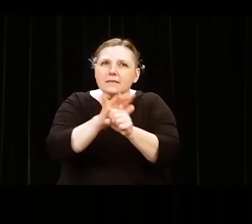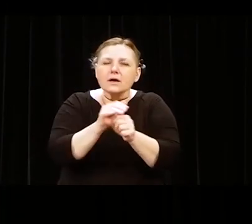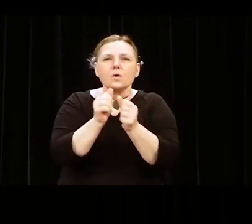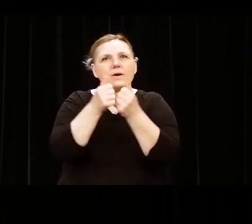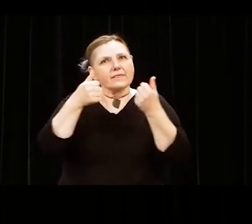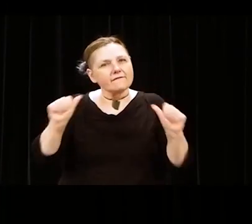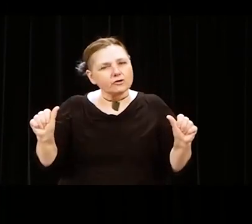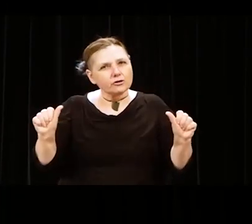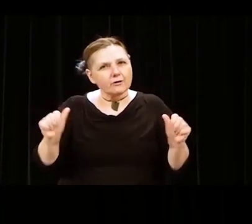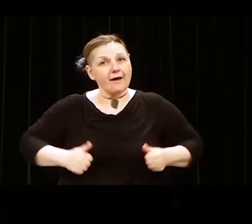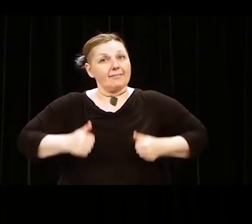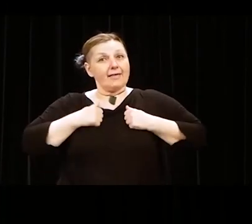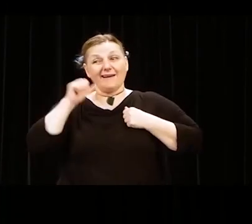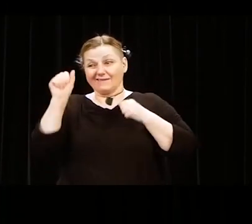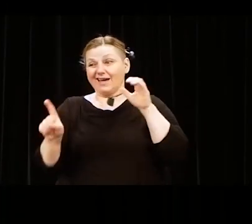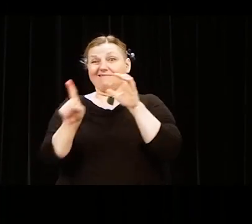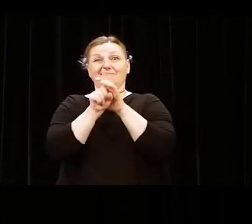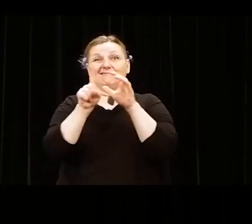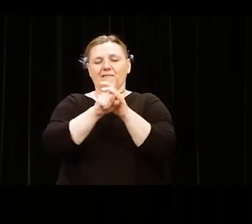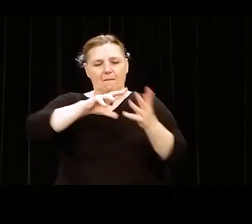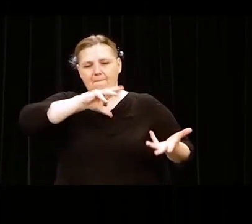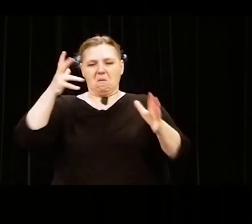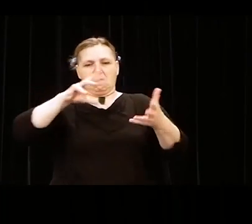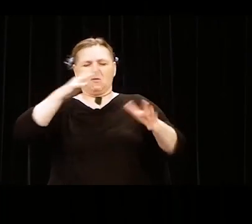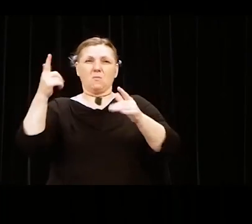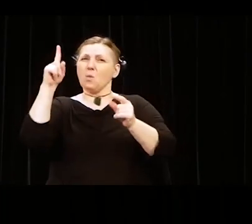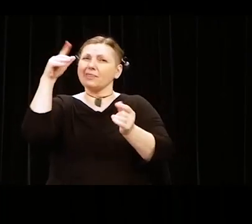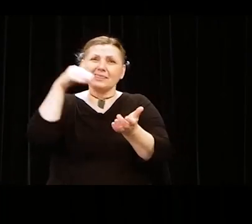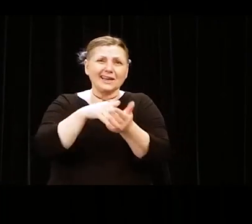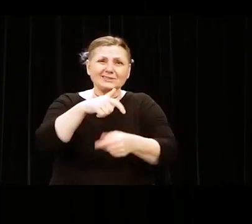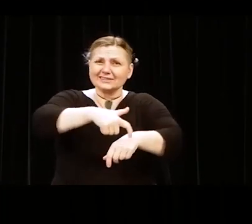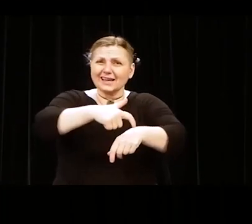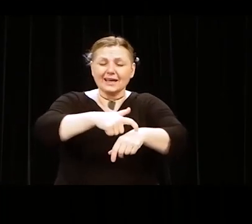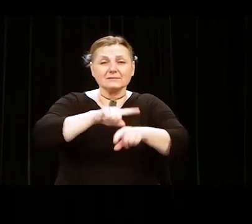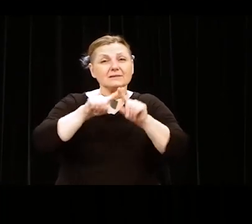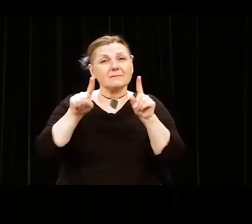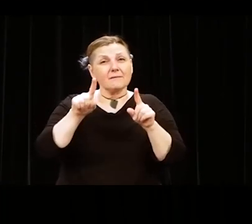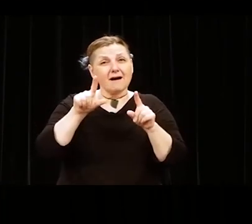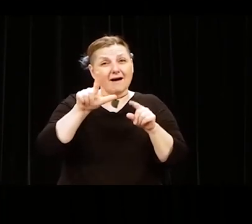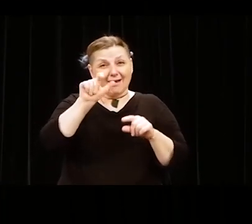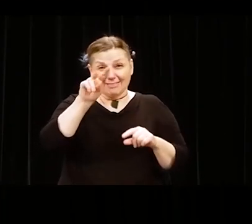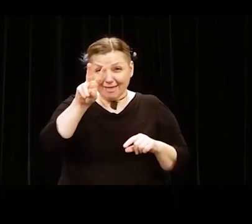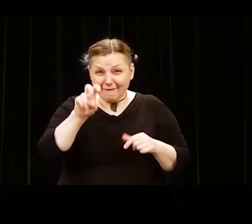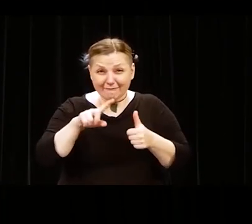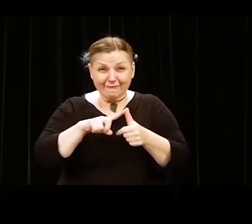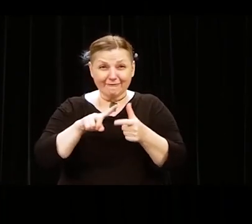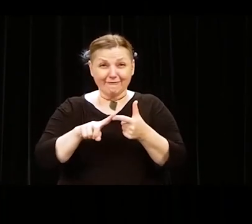a thousand times. In love and work and ideas you have.